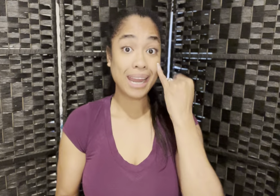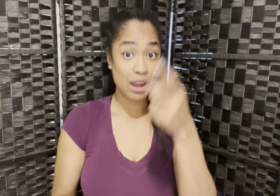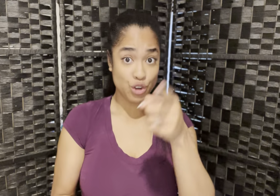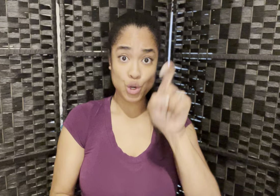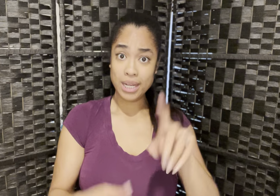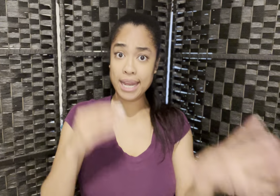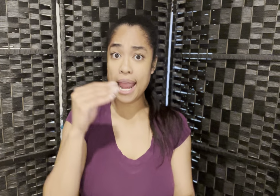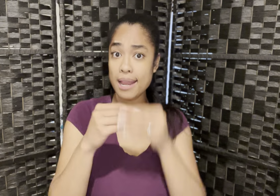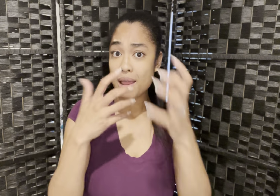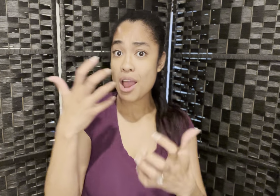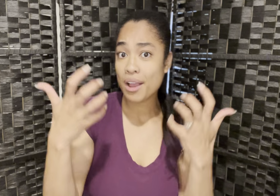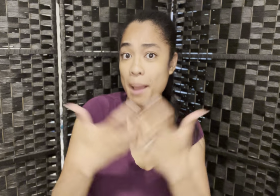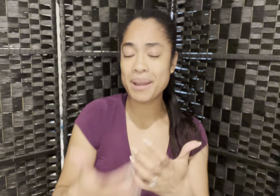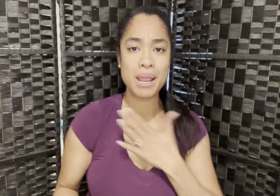but if you have additional accommodations needed,